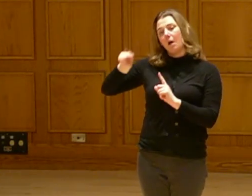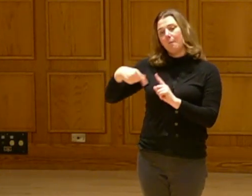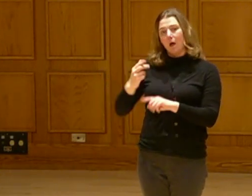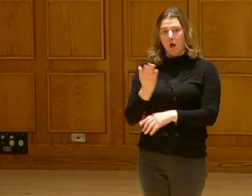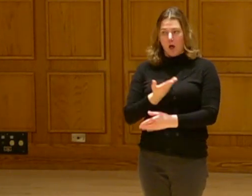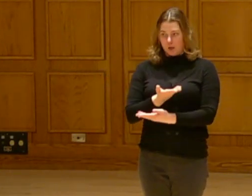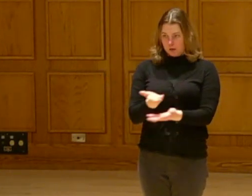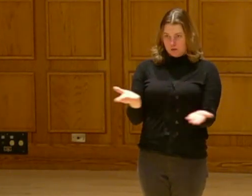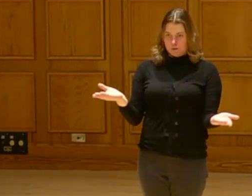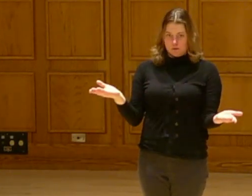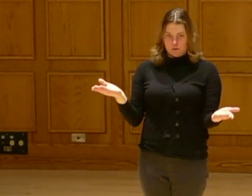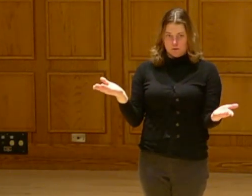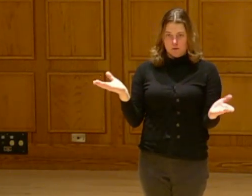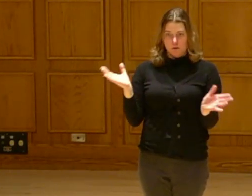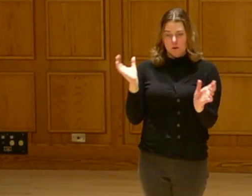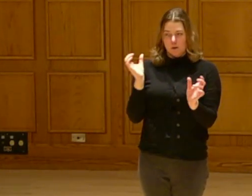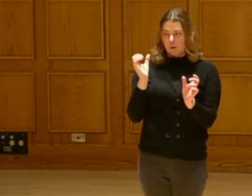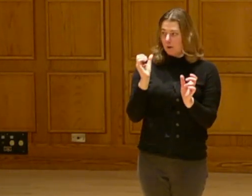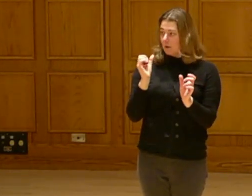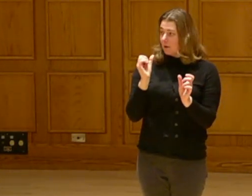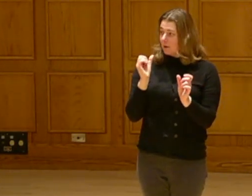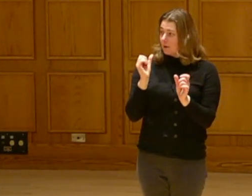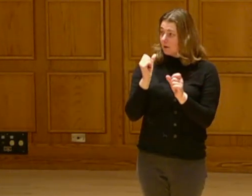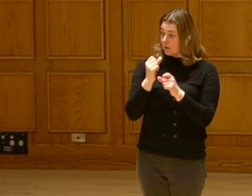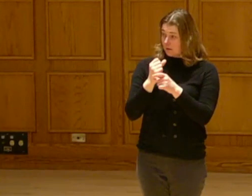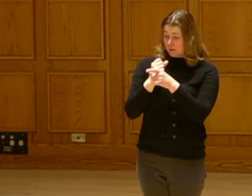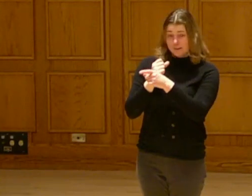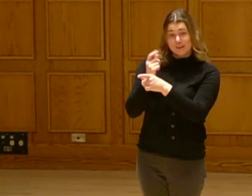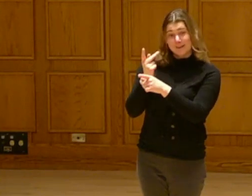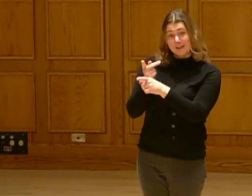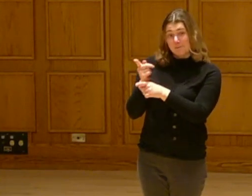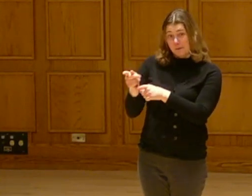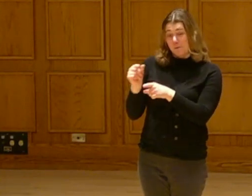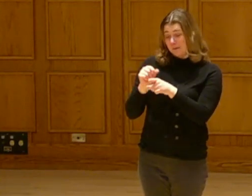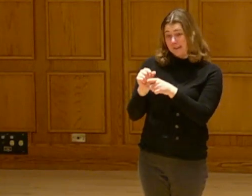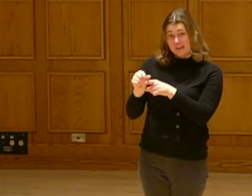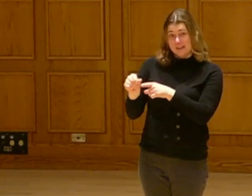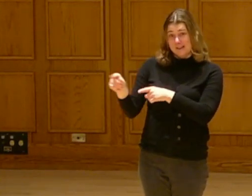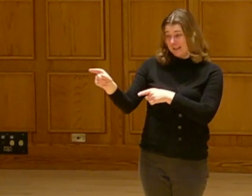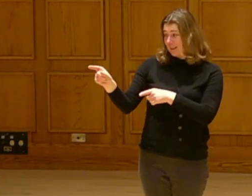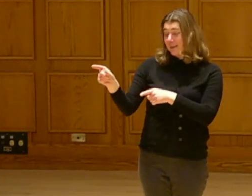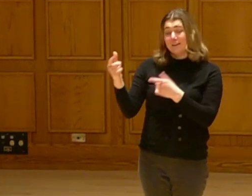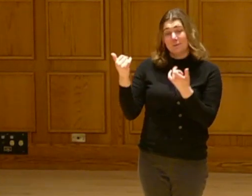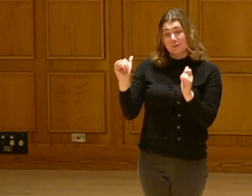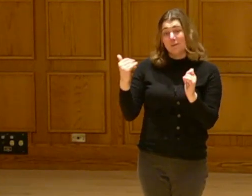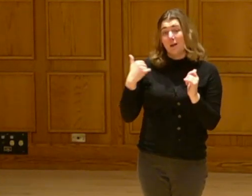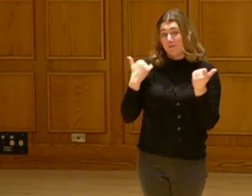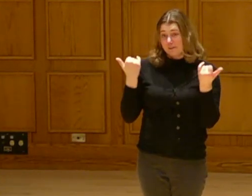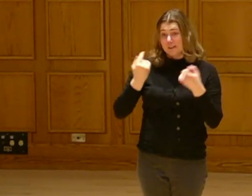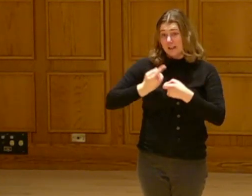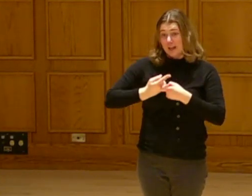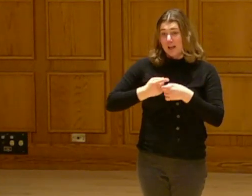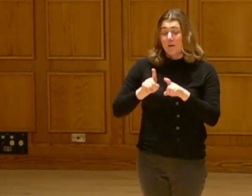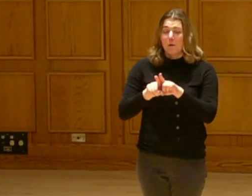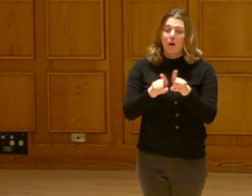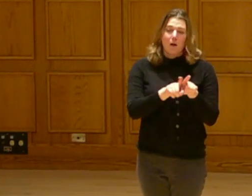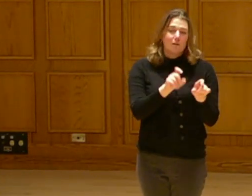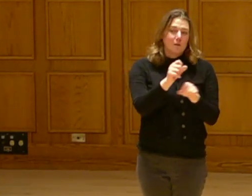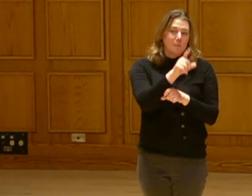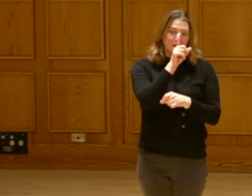Once upon a time somebody thought enough about us to not only make the seeds continue to grow so we had them today, but also to make